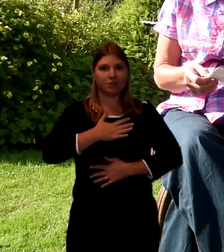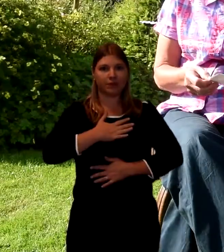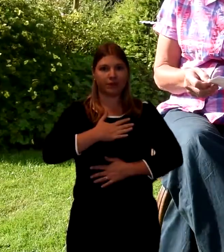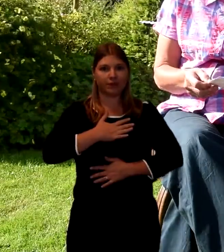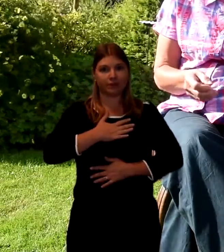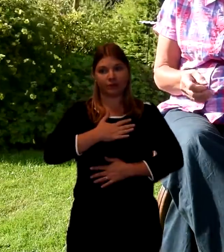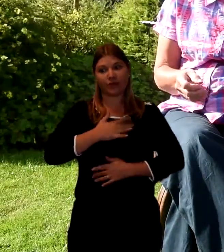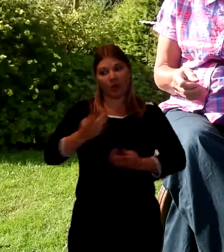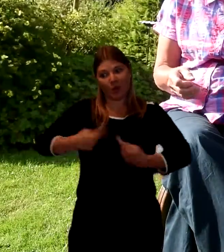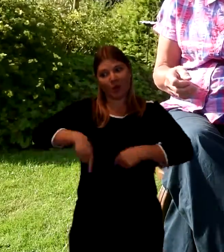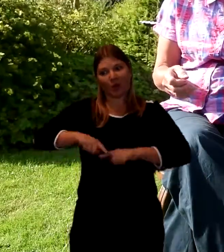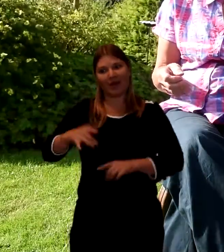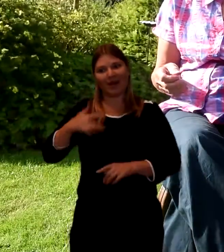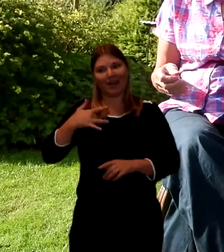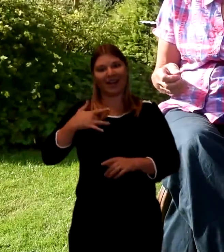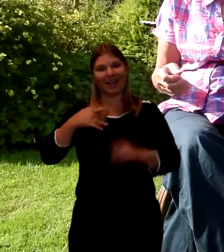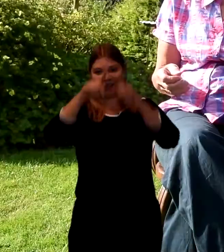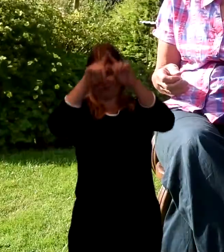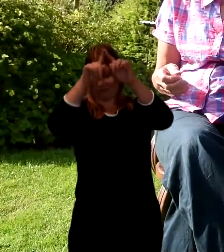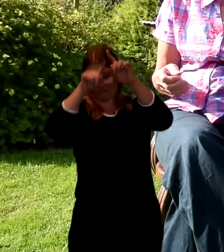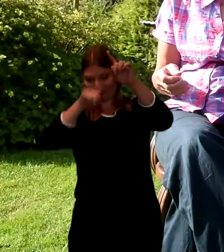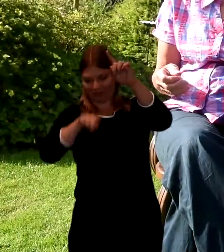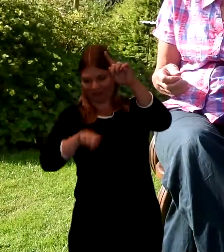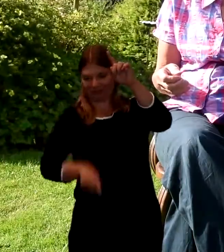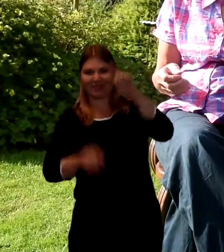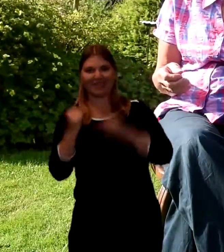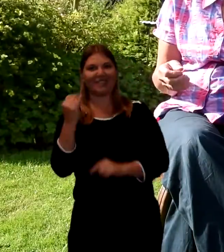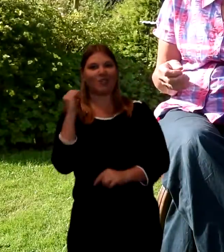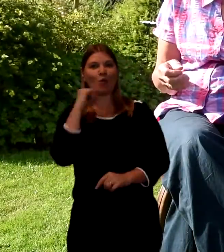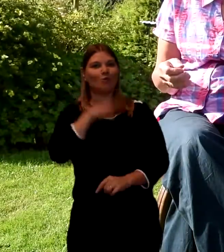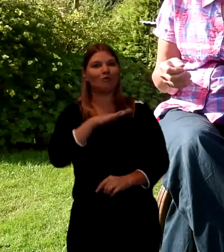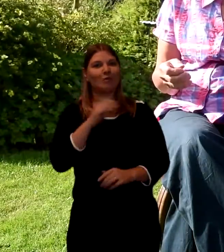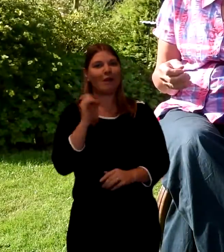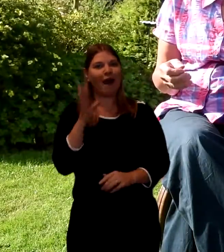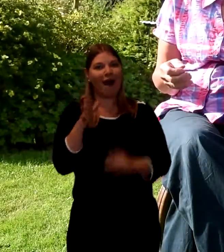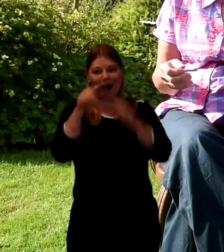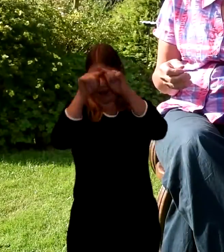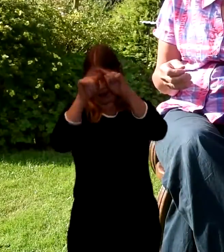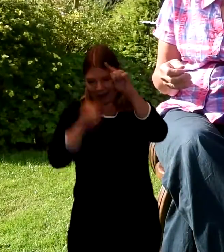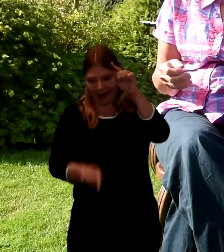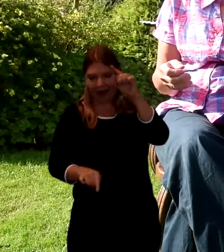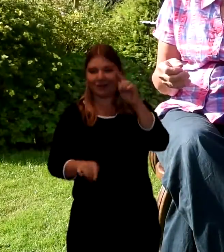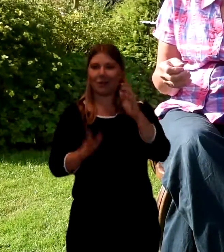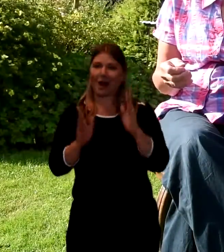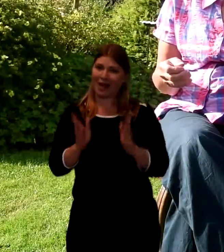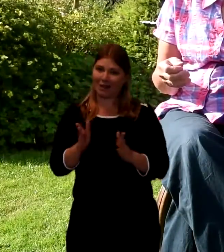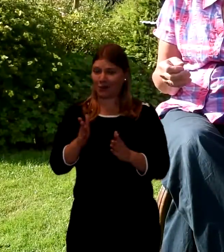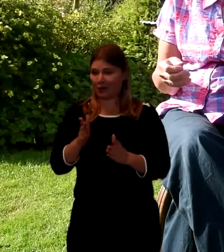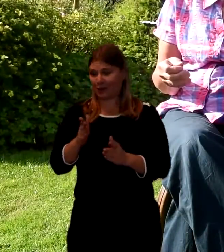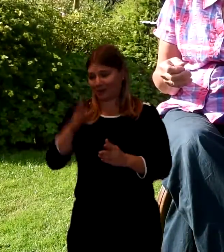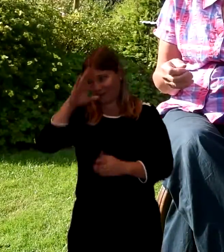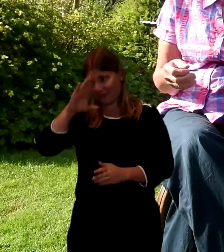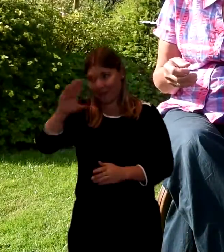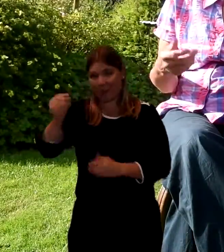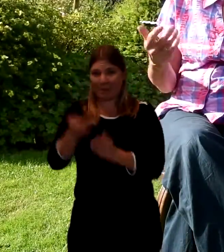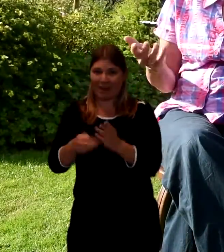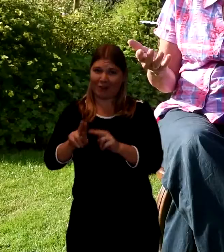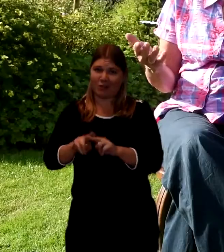And we live 600 miles away down here. So first of all the trauma was telling my parents that he died.